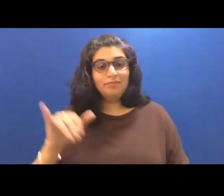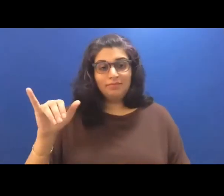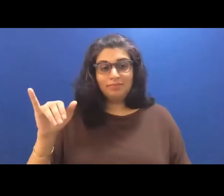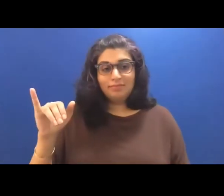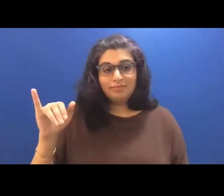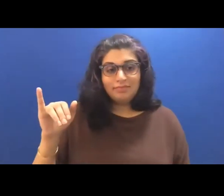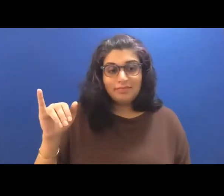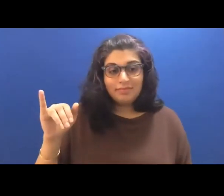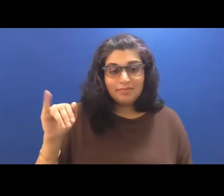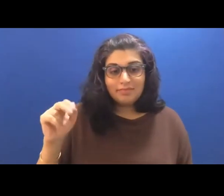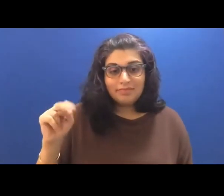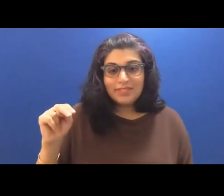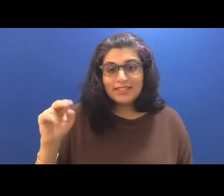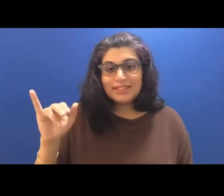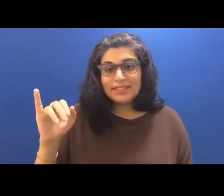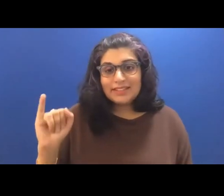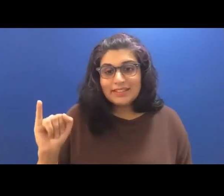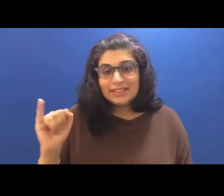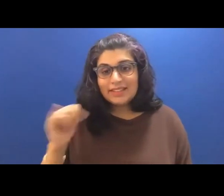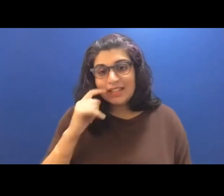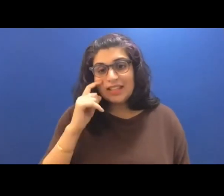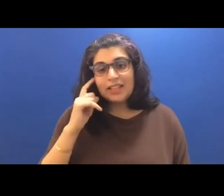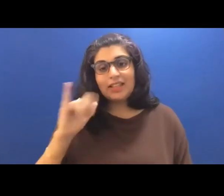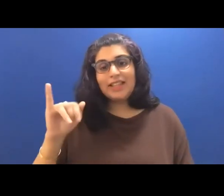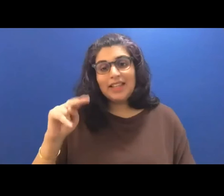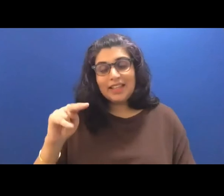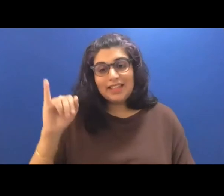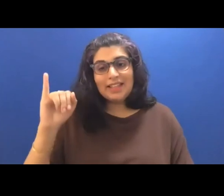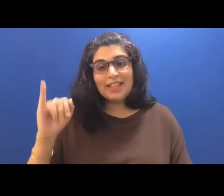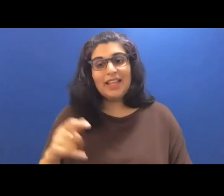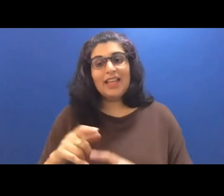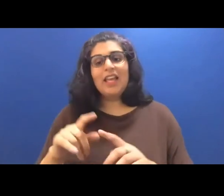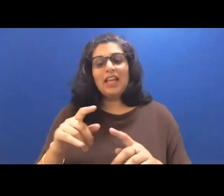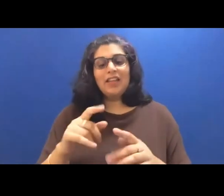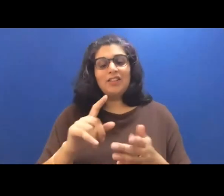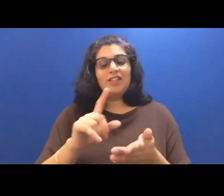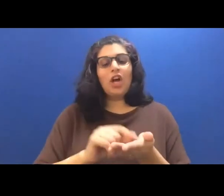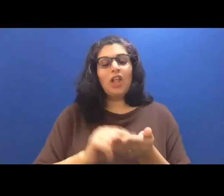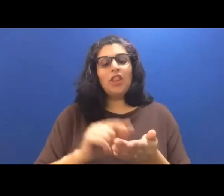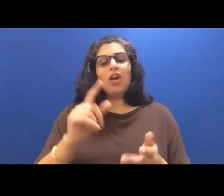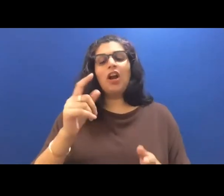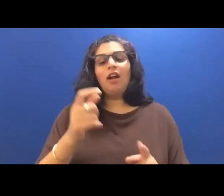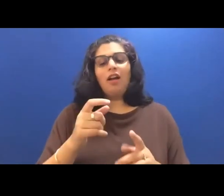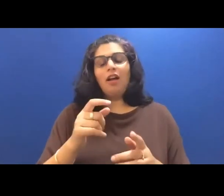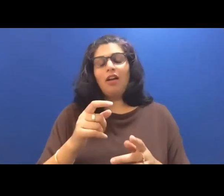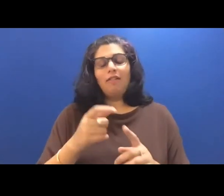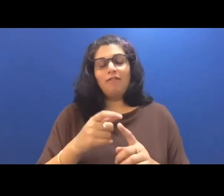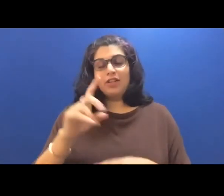of a dream of the divided fields, which is forthcoming in 2022. And the year of Blue